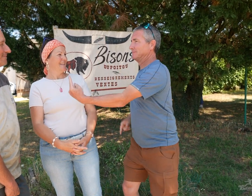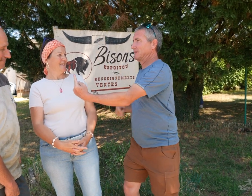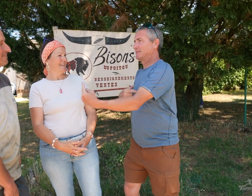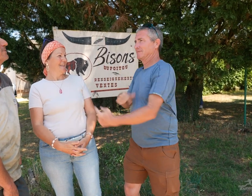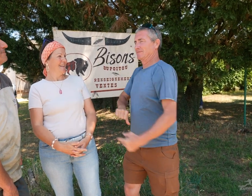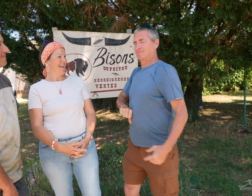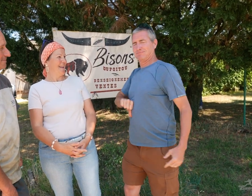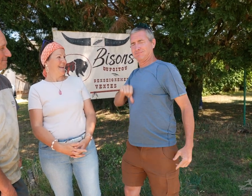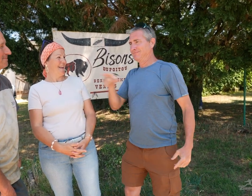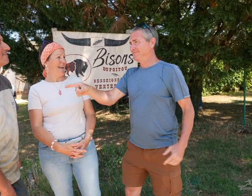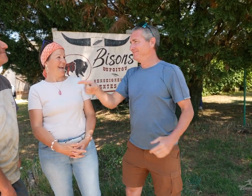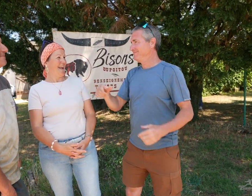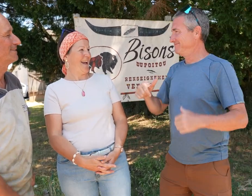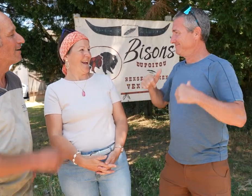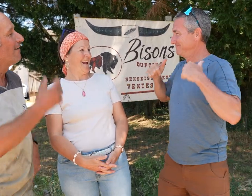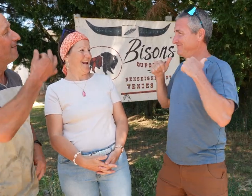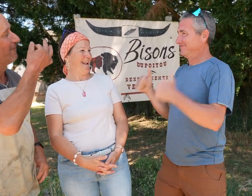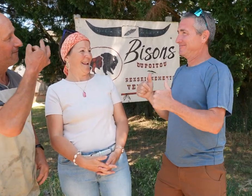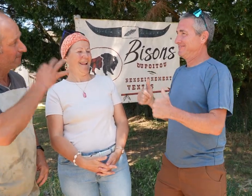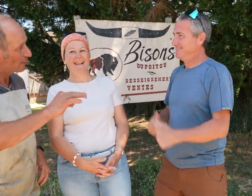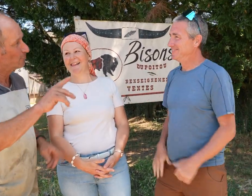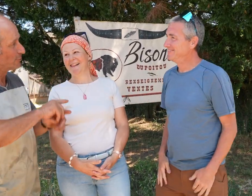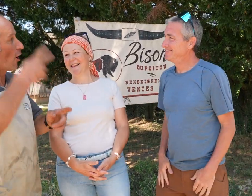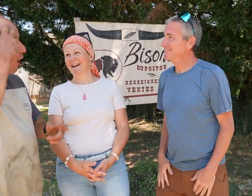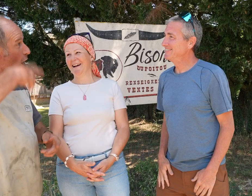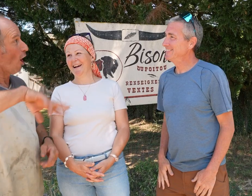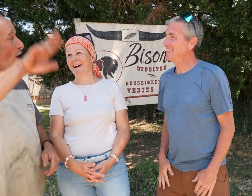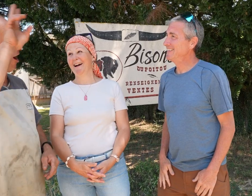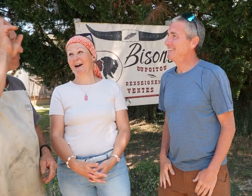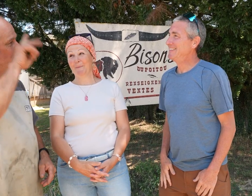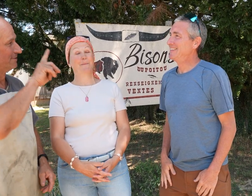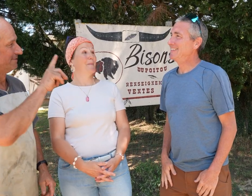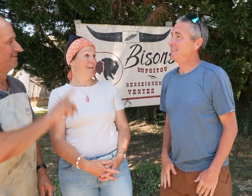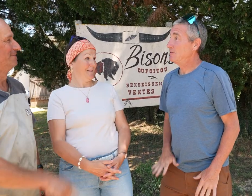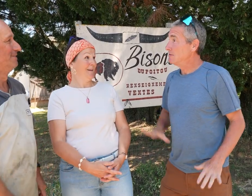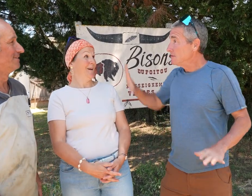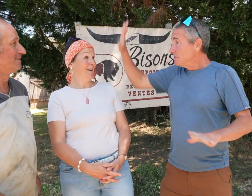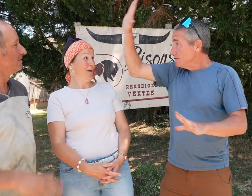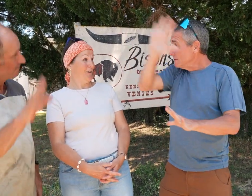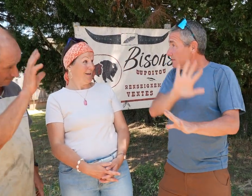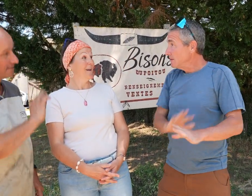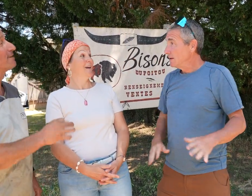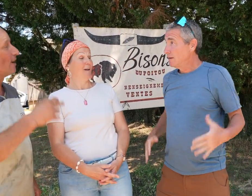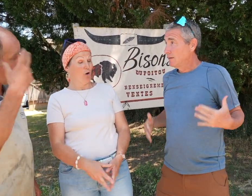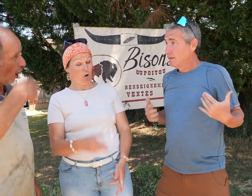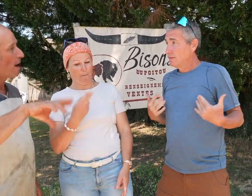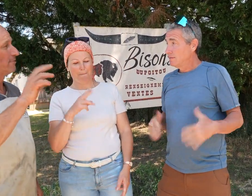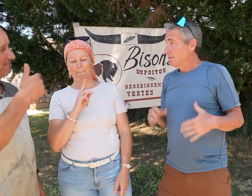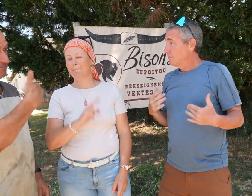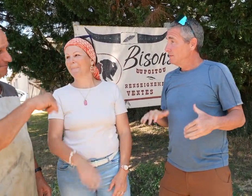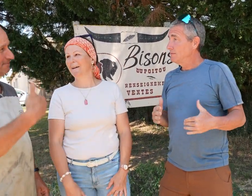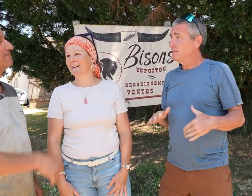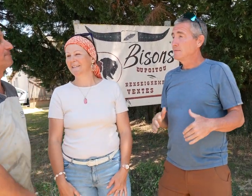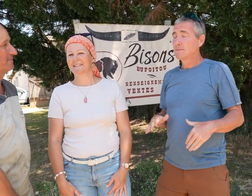I’m very proud of you. I’m also the leading farmer in Europe. Wow.